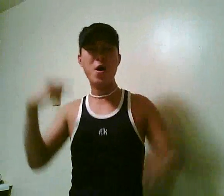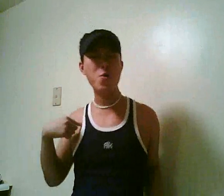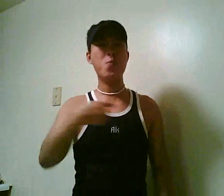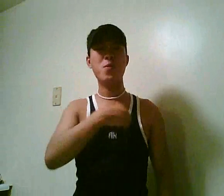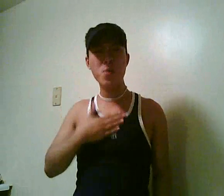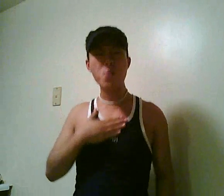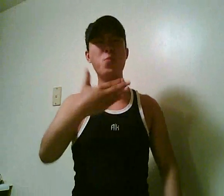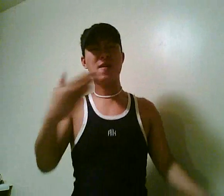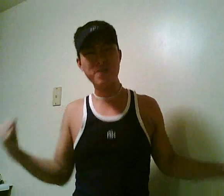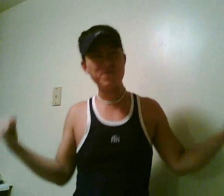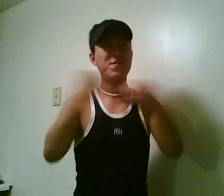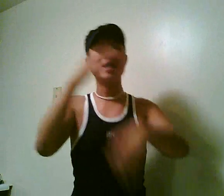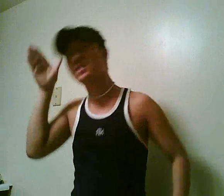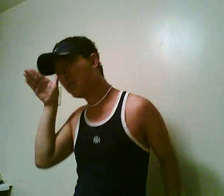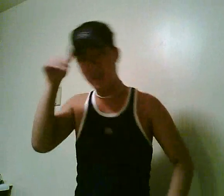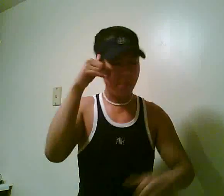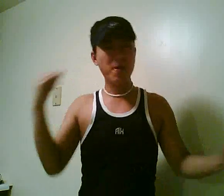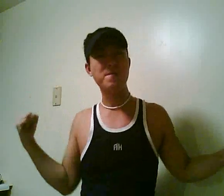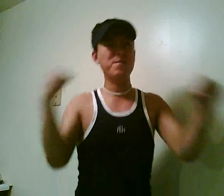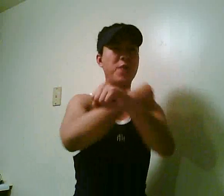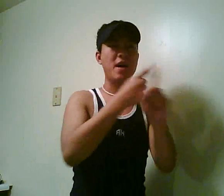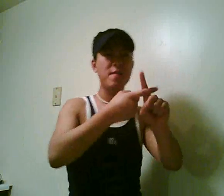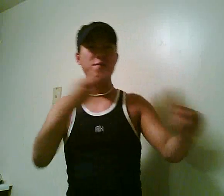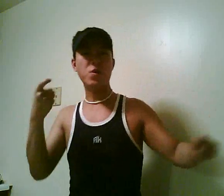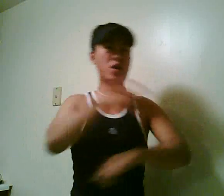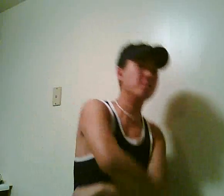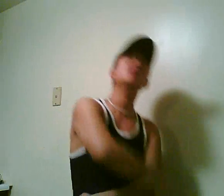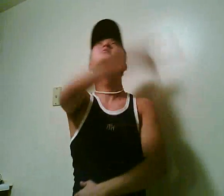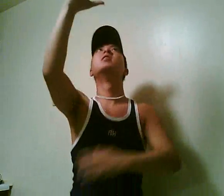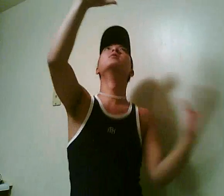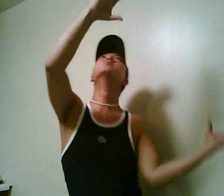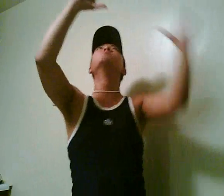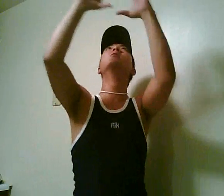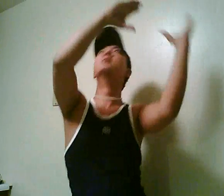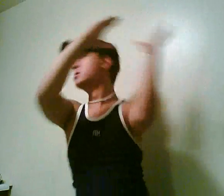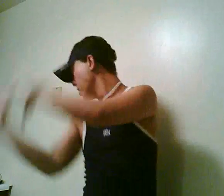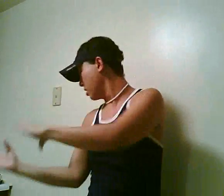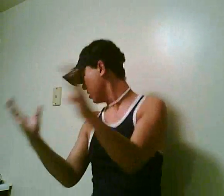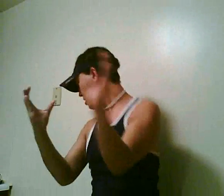We are willing to fight stubbornly and fight from sunrise to sunset!